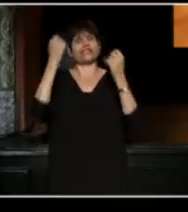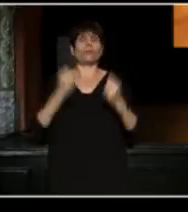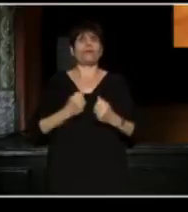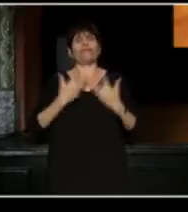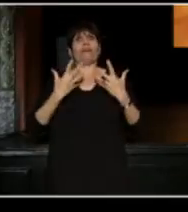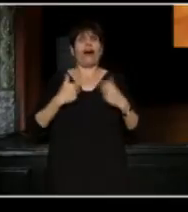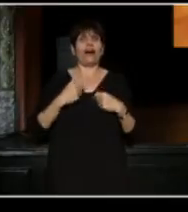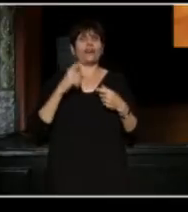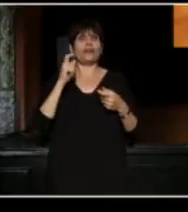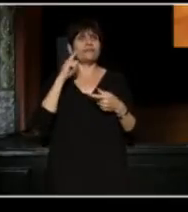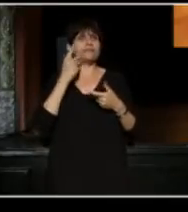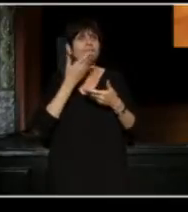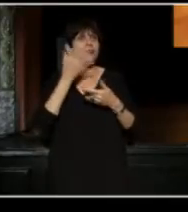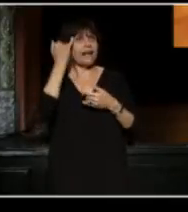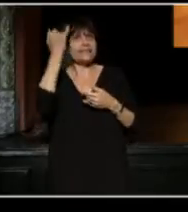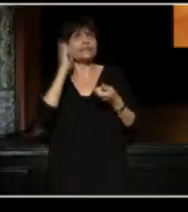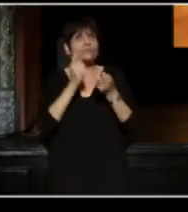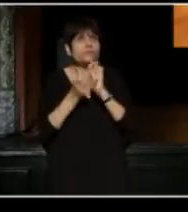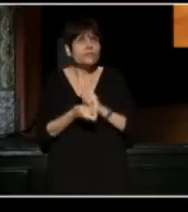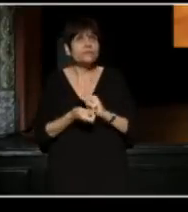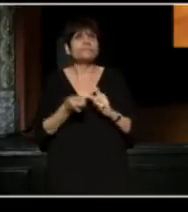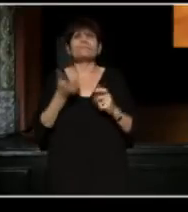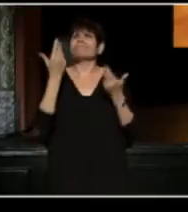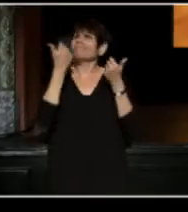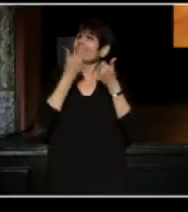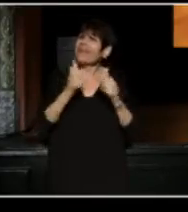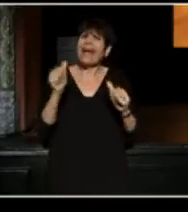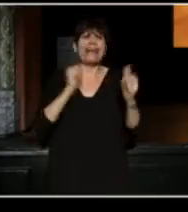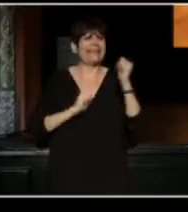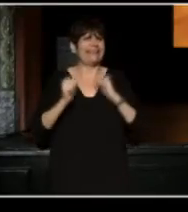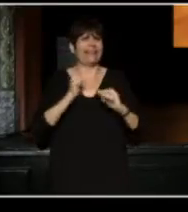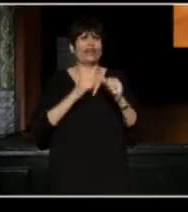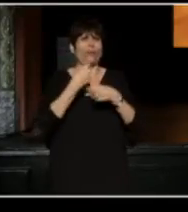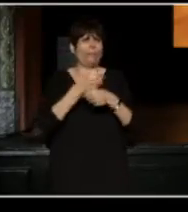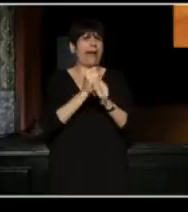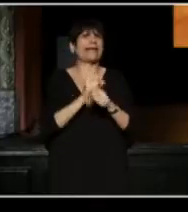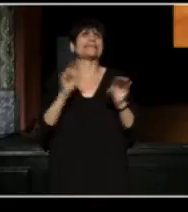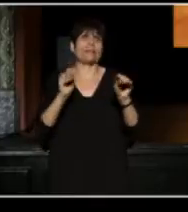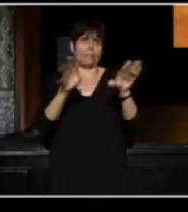So for me, making theater and any theater is a miracle, truly.